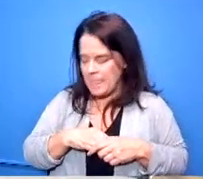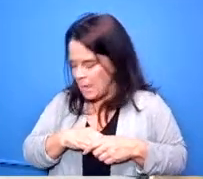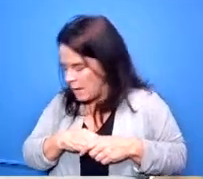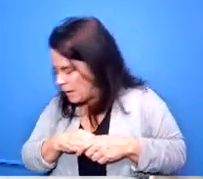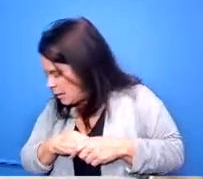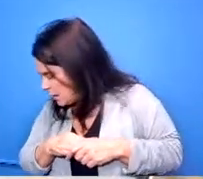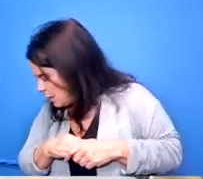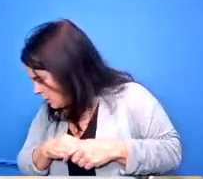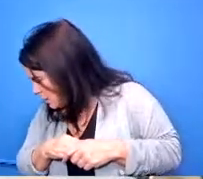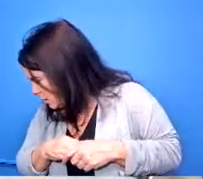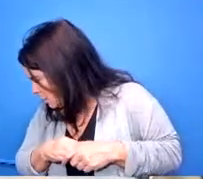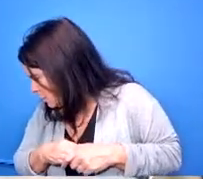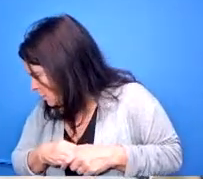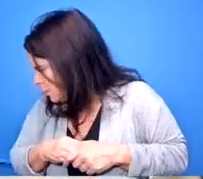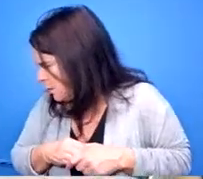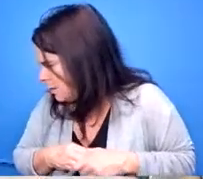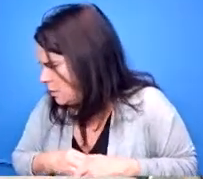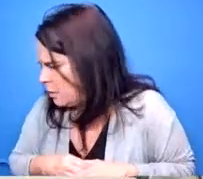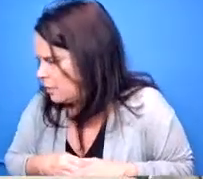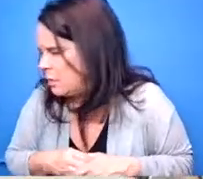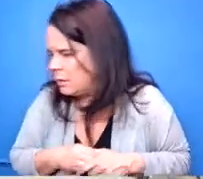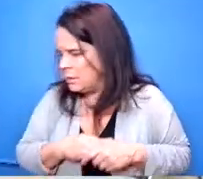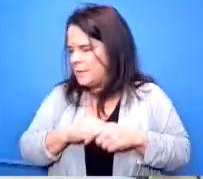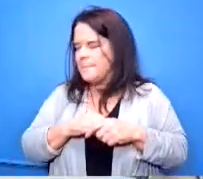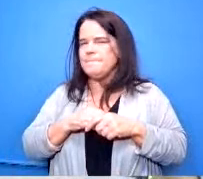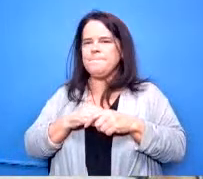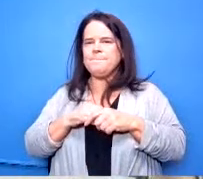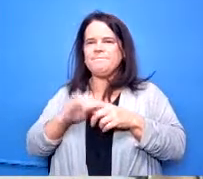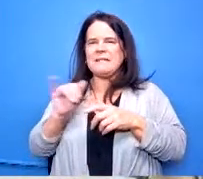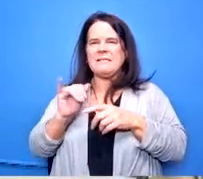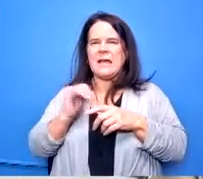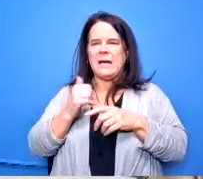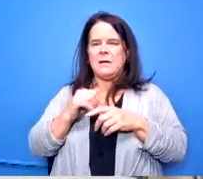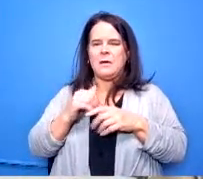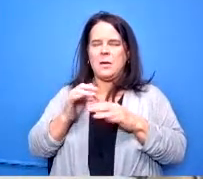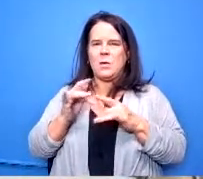department that does construction the consultant that's hired on are this what they work with that